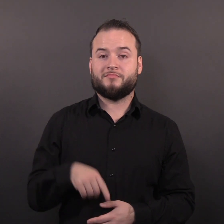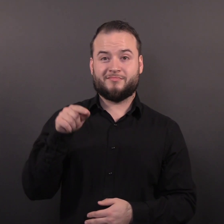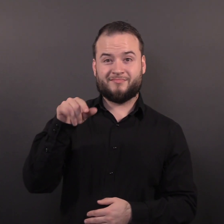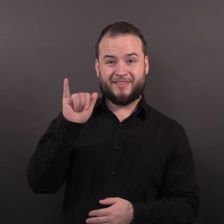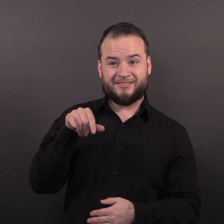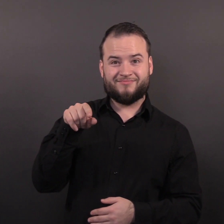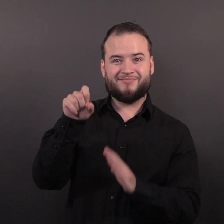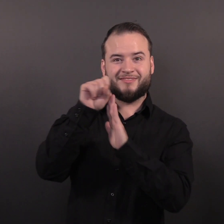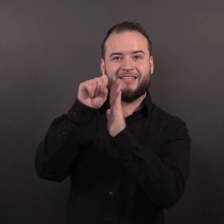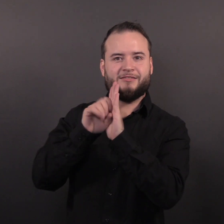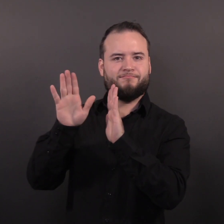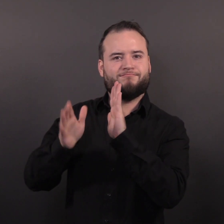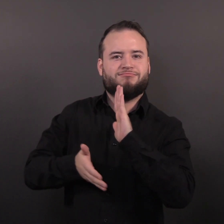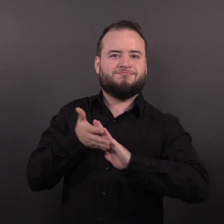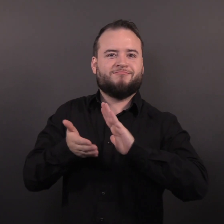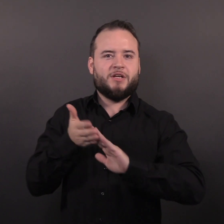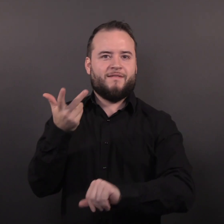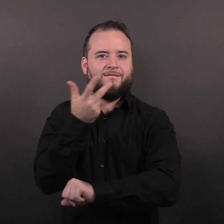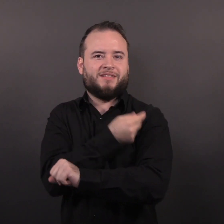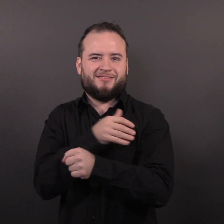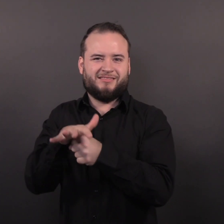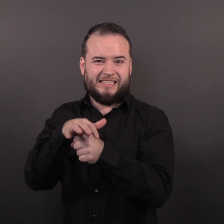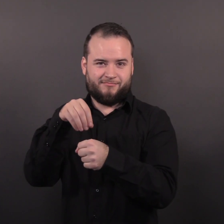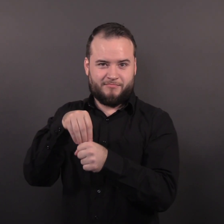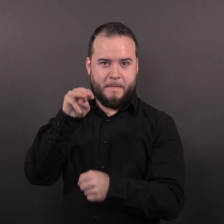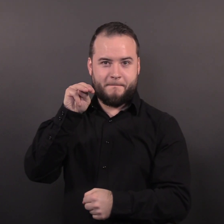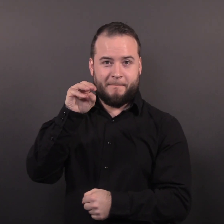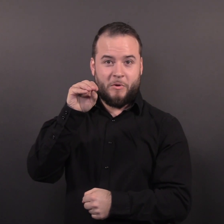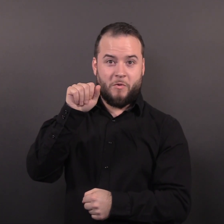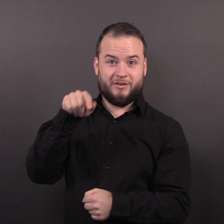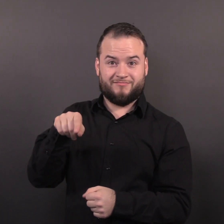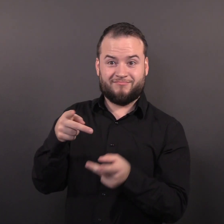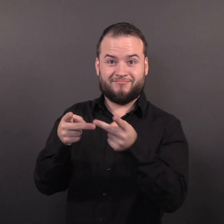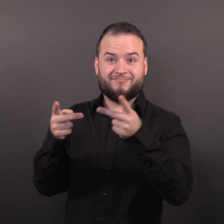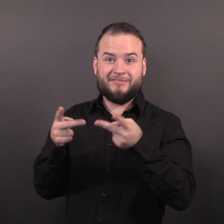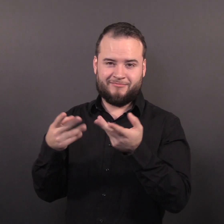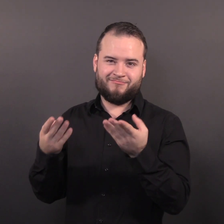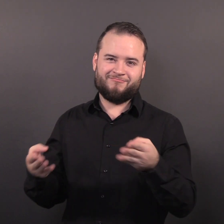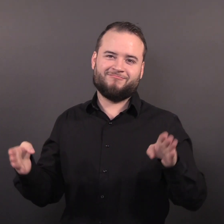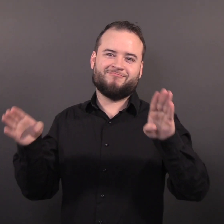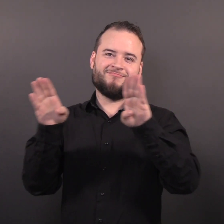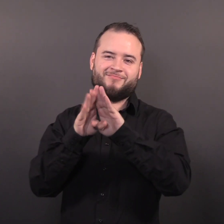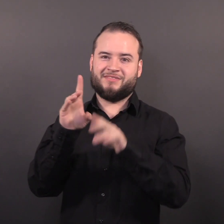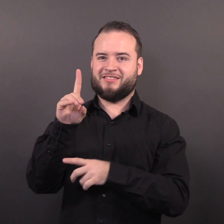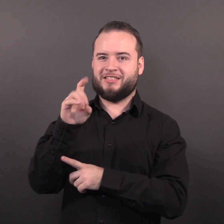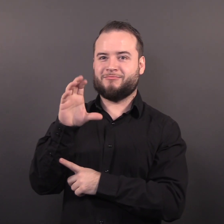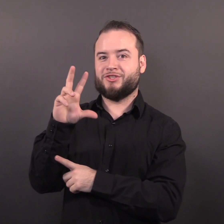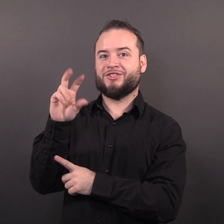The Mall of America state-run vaccination site will close after Dec. 30.